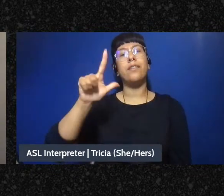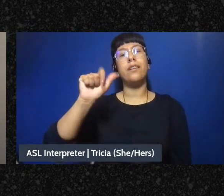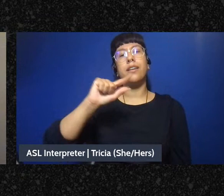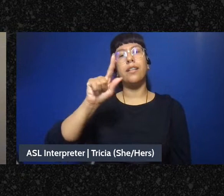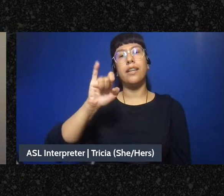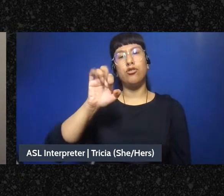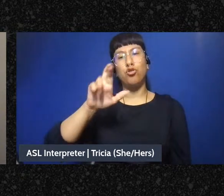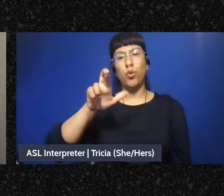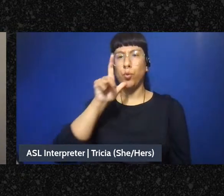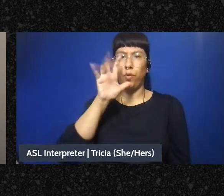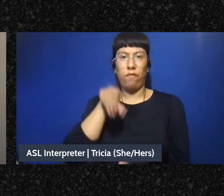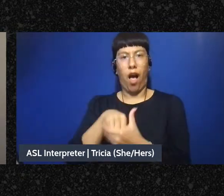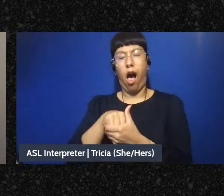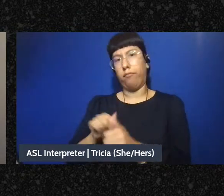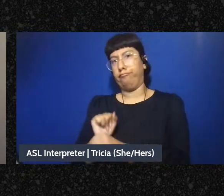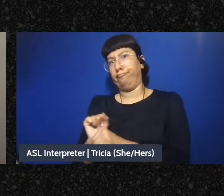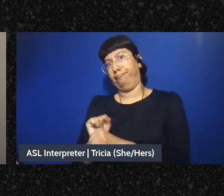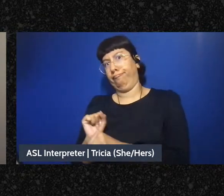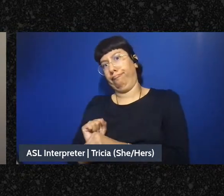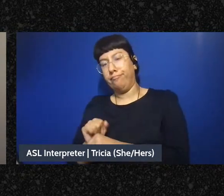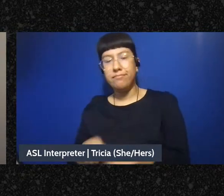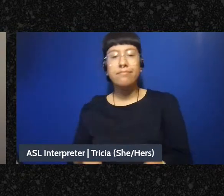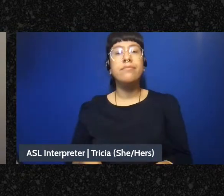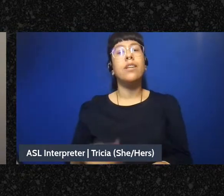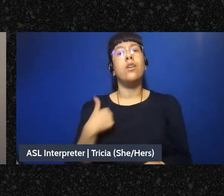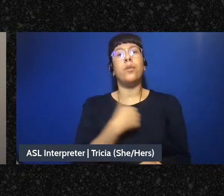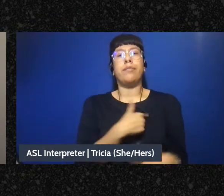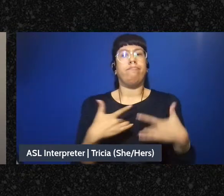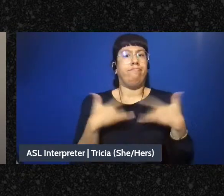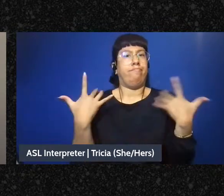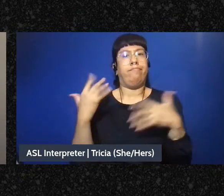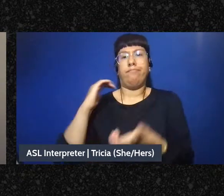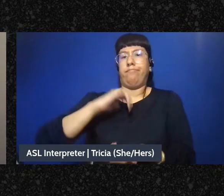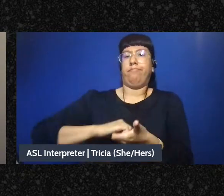We're so excited to be partnering with Fireweed Collective and Survived in Punish New York to